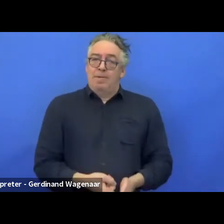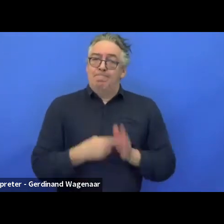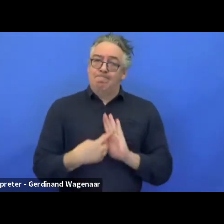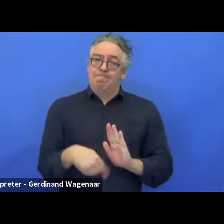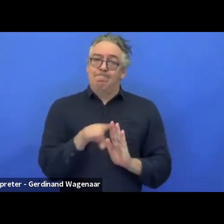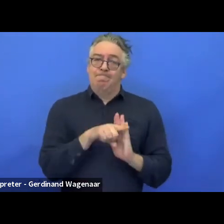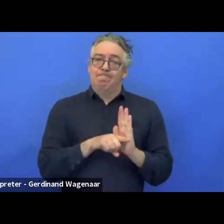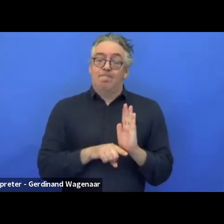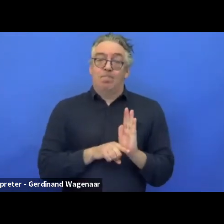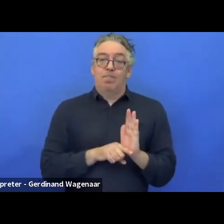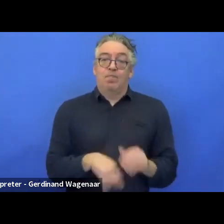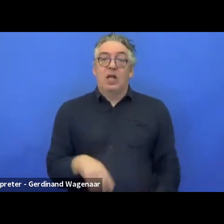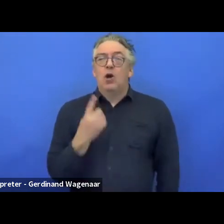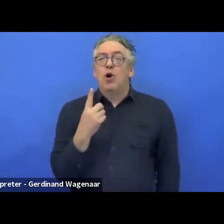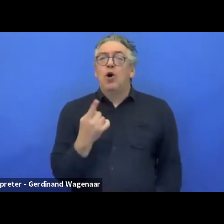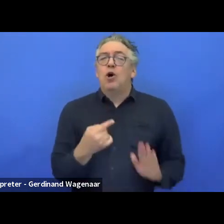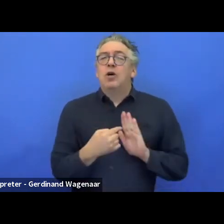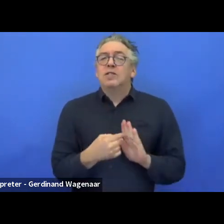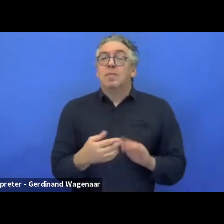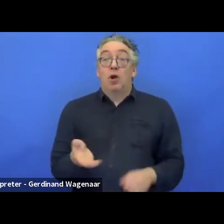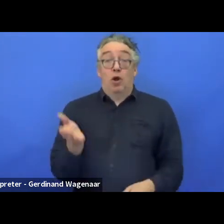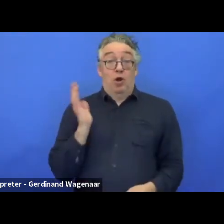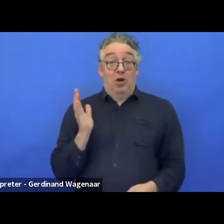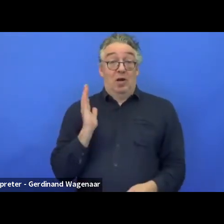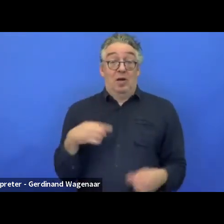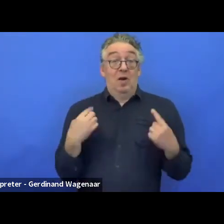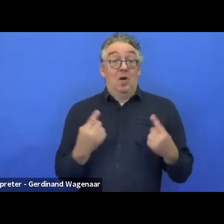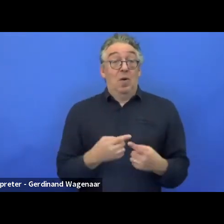that is was to do a braille pad, a tablet.